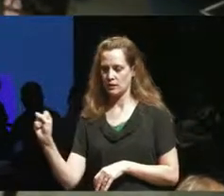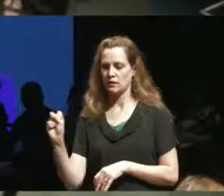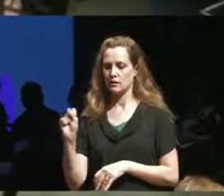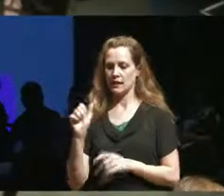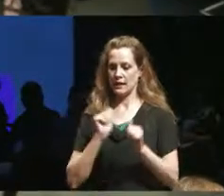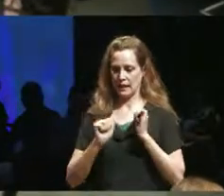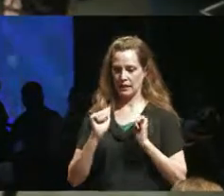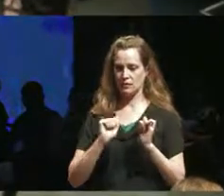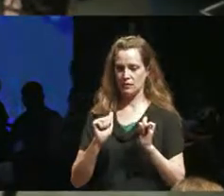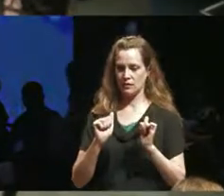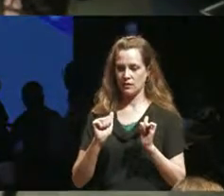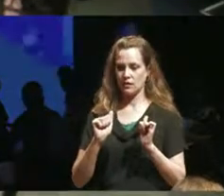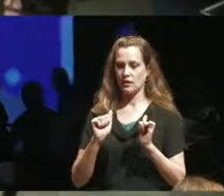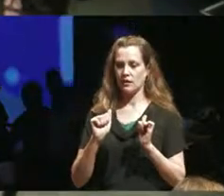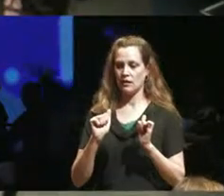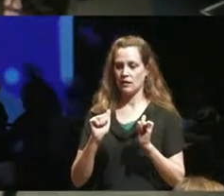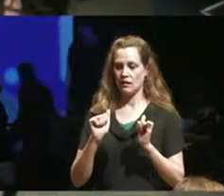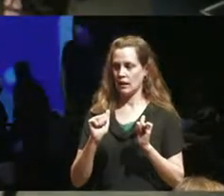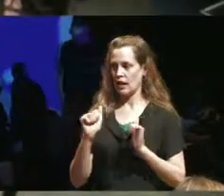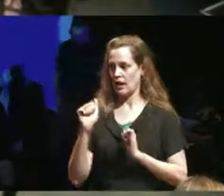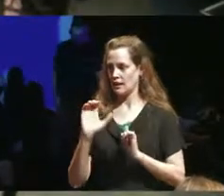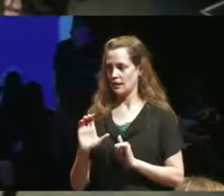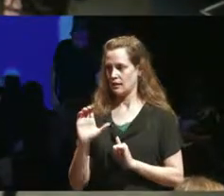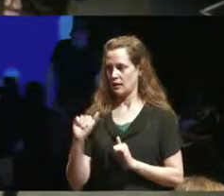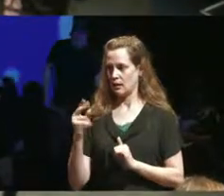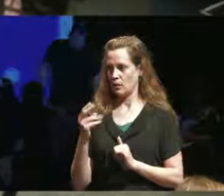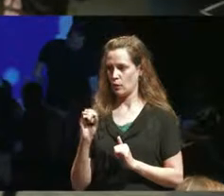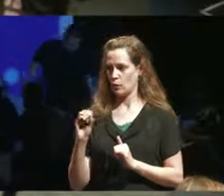stroboscope produced by cahoots theatre and theatre past Marat and the couch